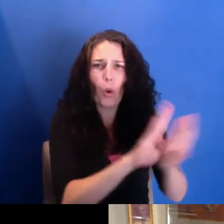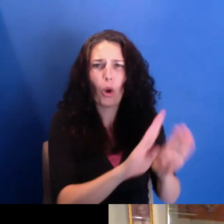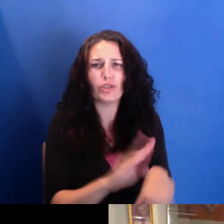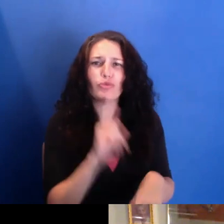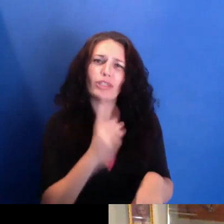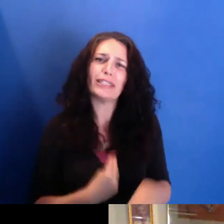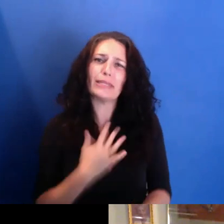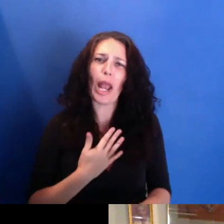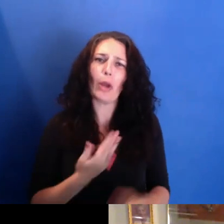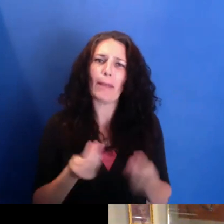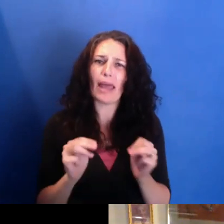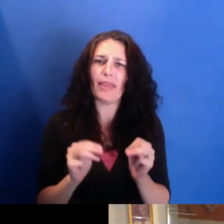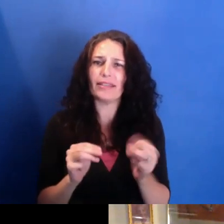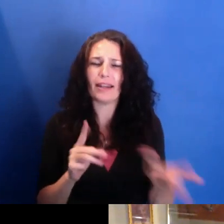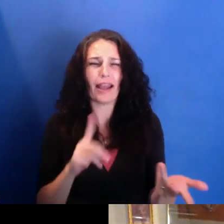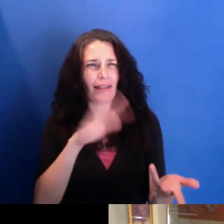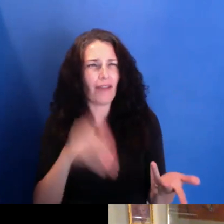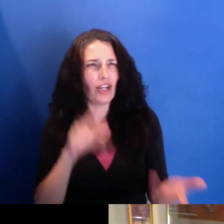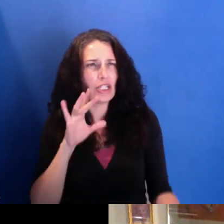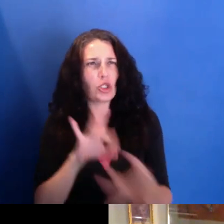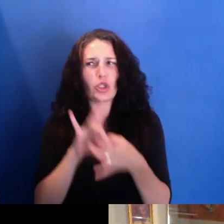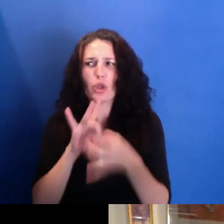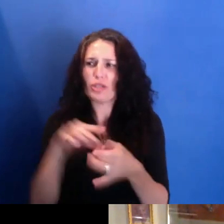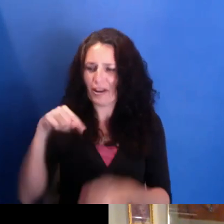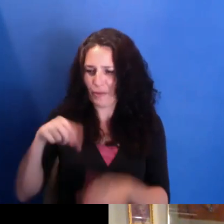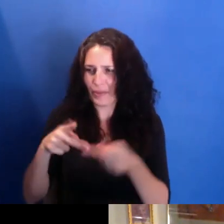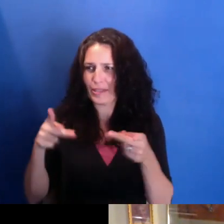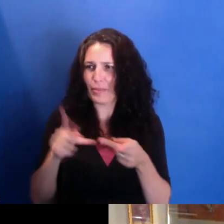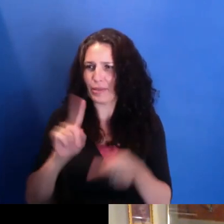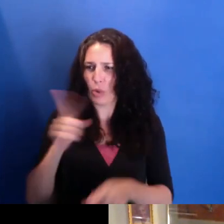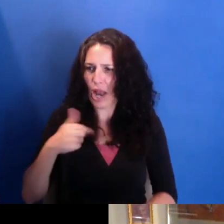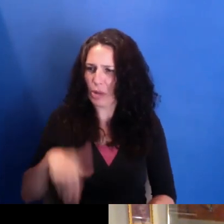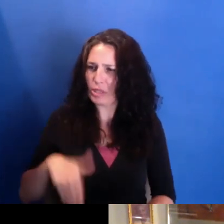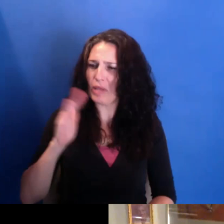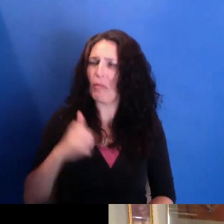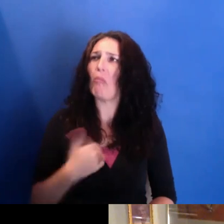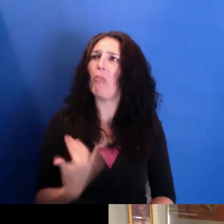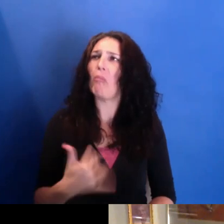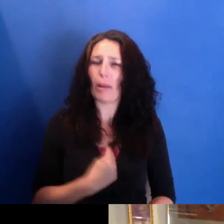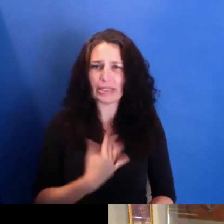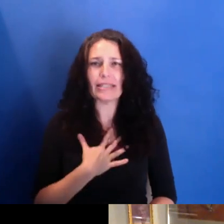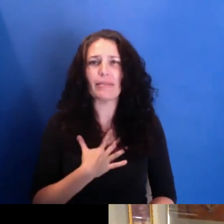But, you know, I was really encouraged and inspired by what's already going on. And I think that just taking that